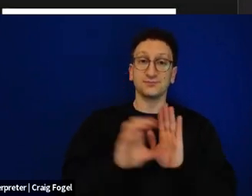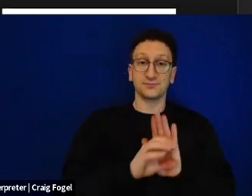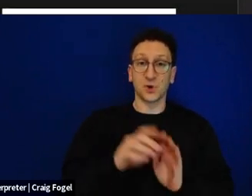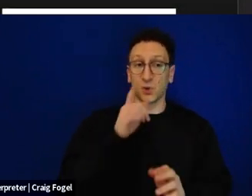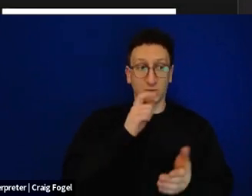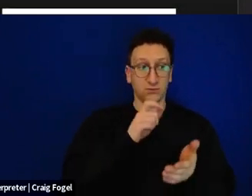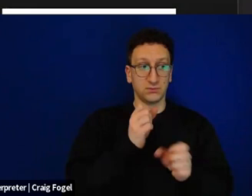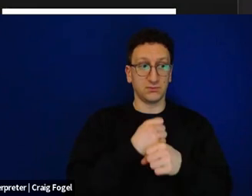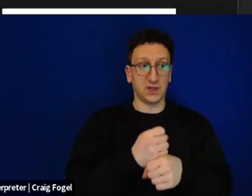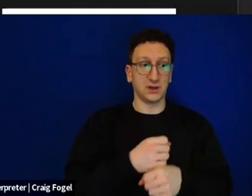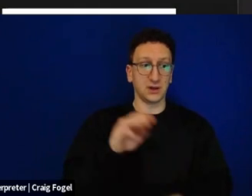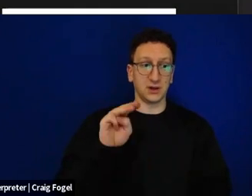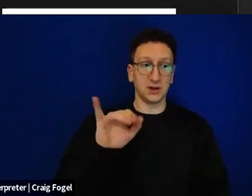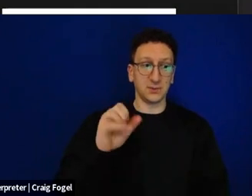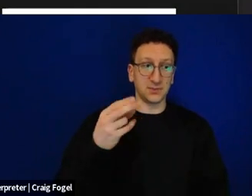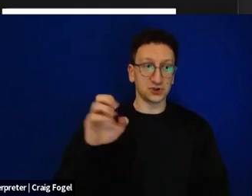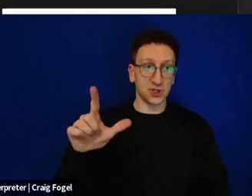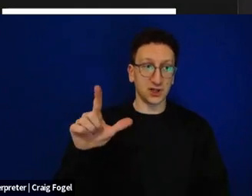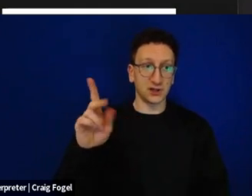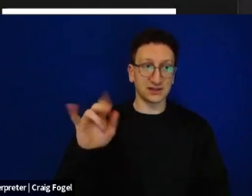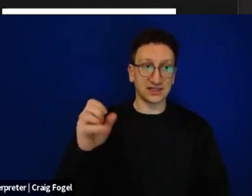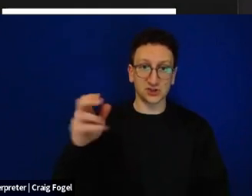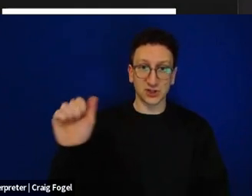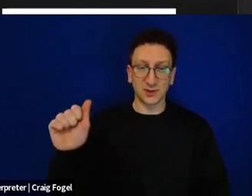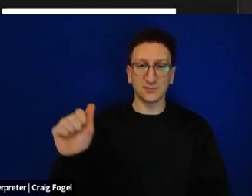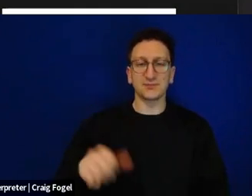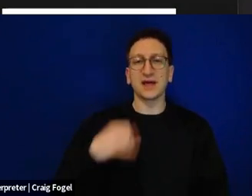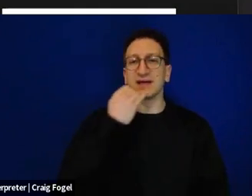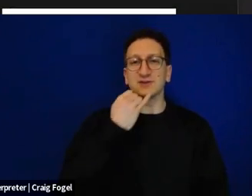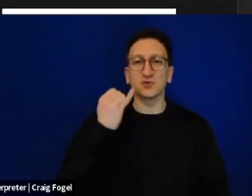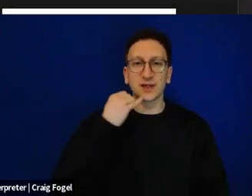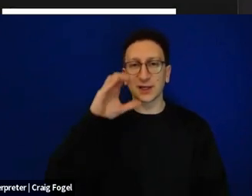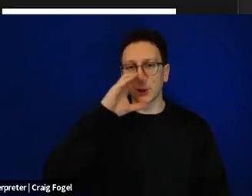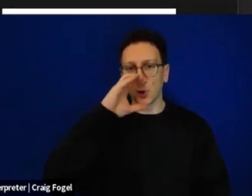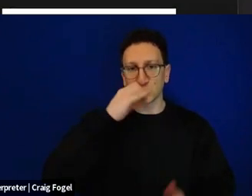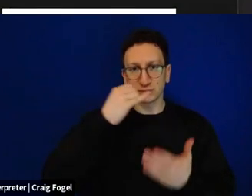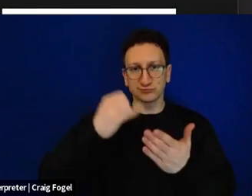a Belgian-born Israeli cartoonist and illustrator. And we worked with Michel 20 years ago on our